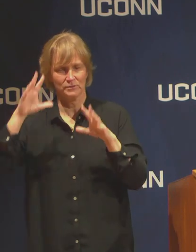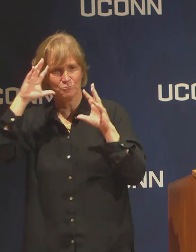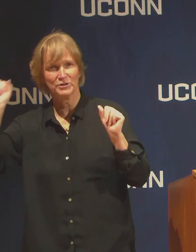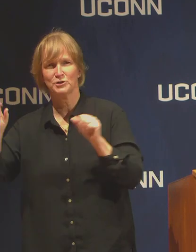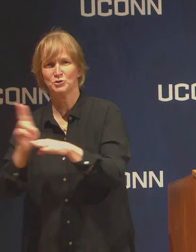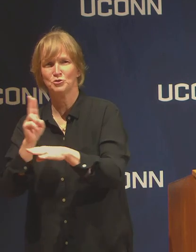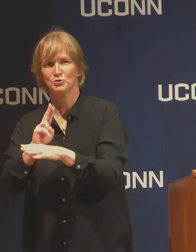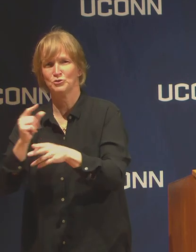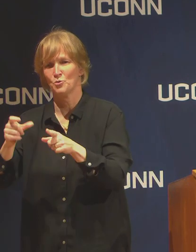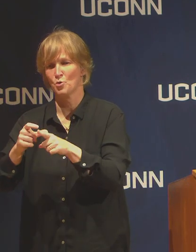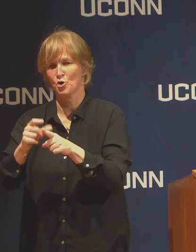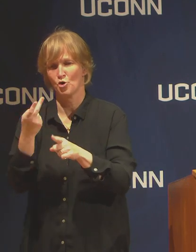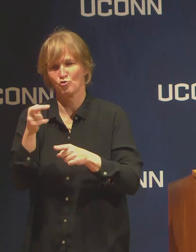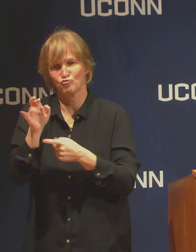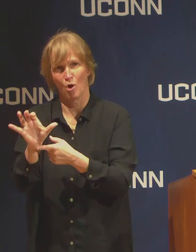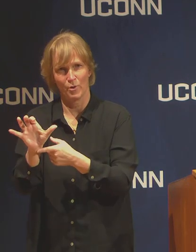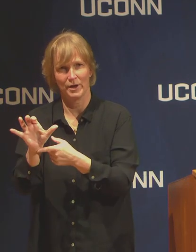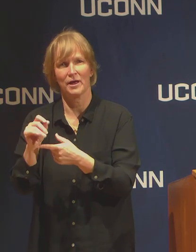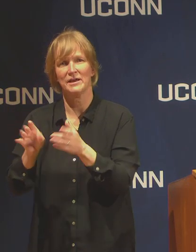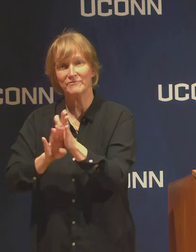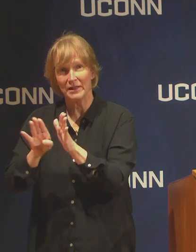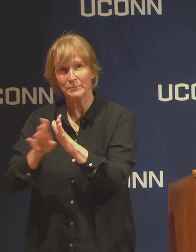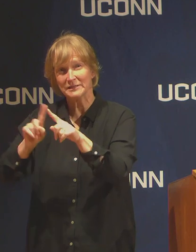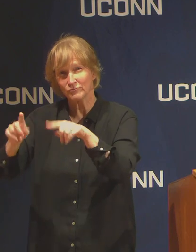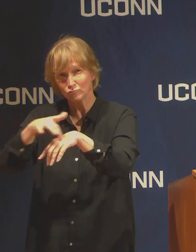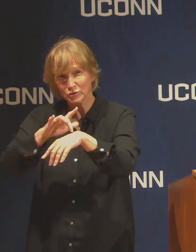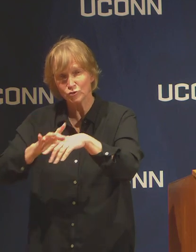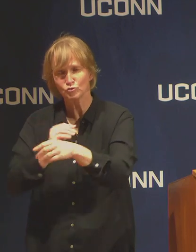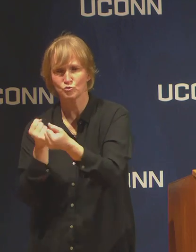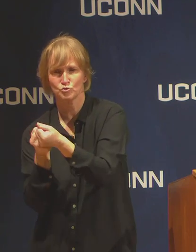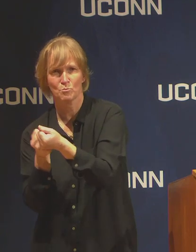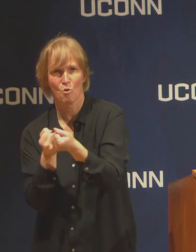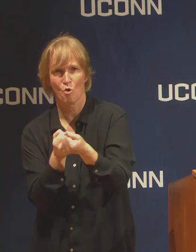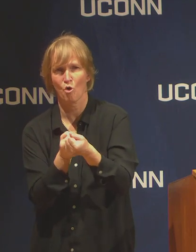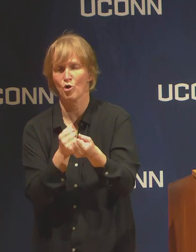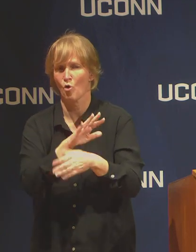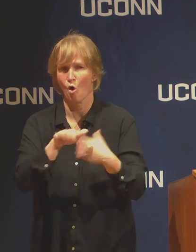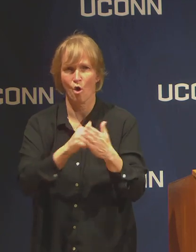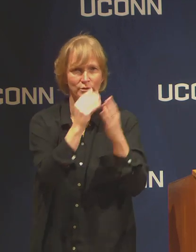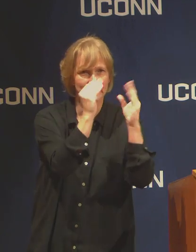they have been heroic in developing resources for students and instructors.